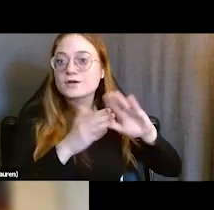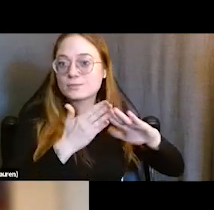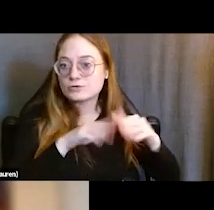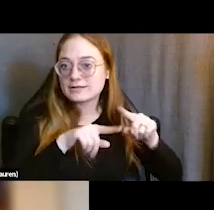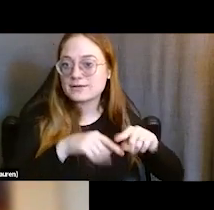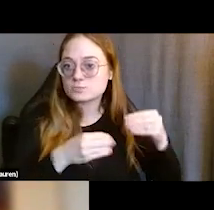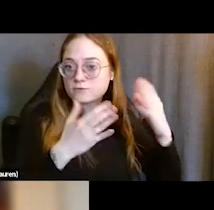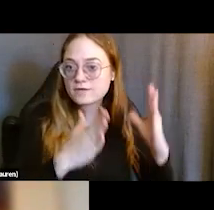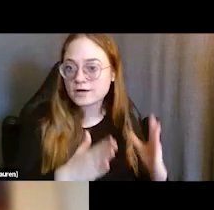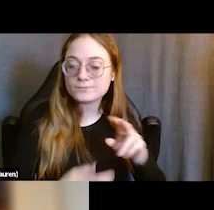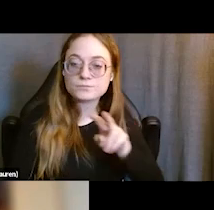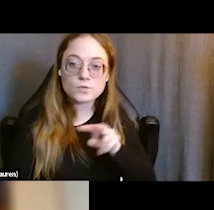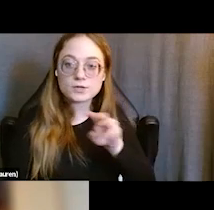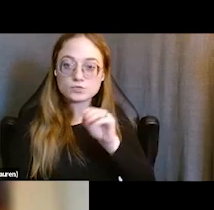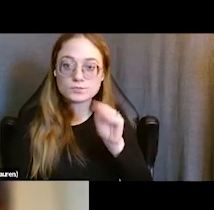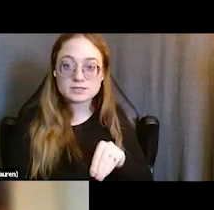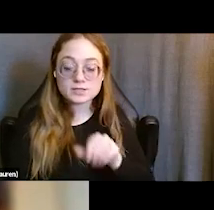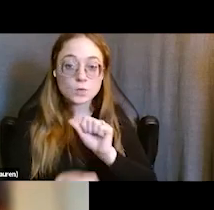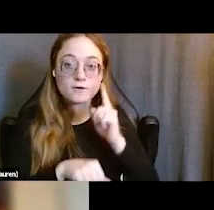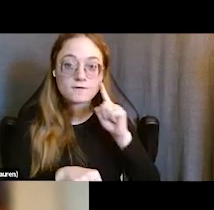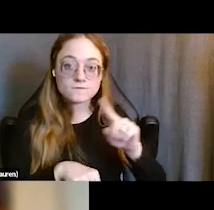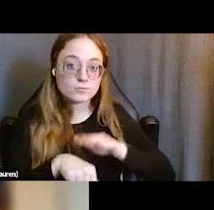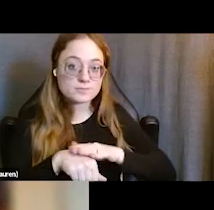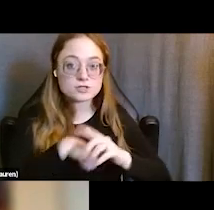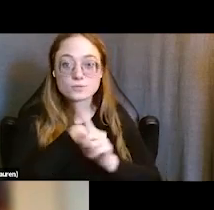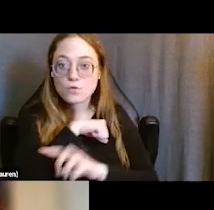about 22% for probation, parole, or corrections,